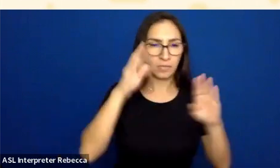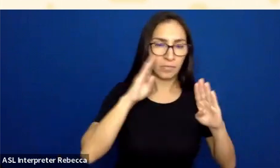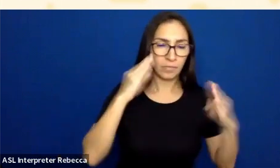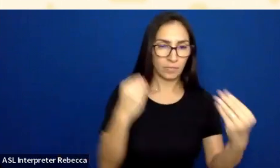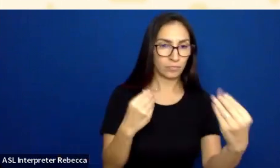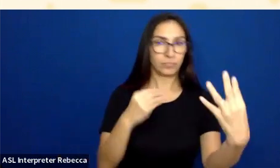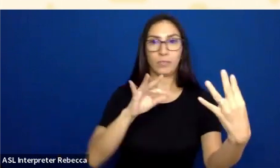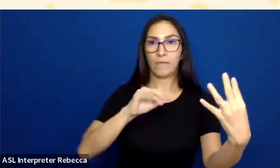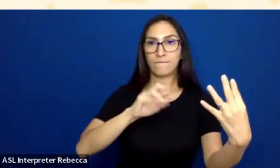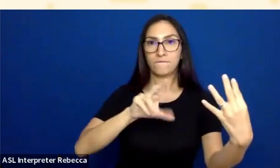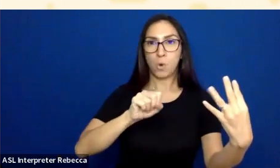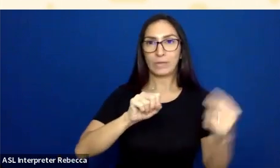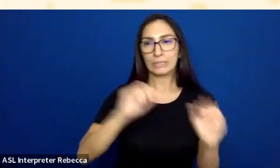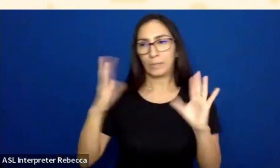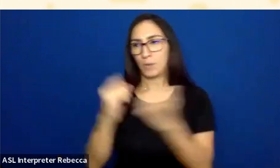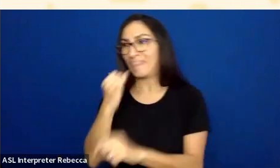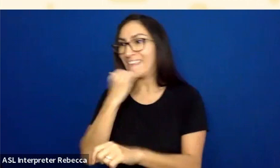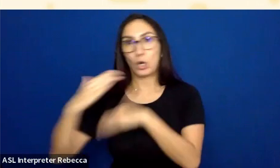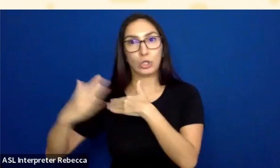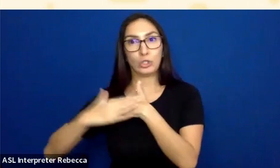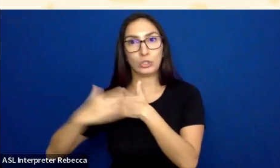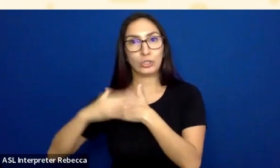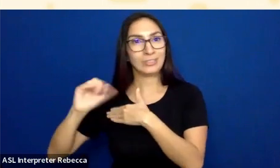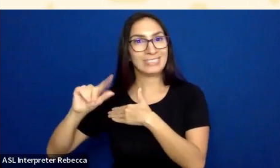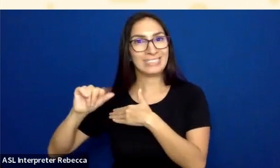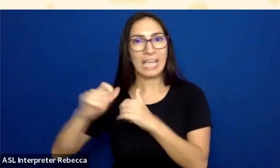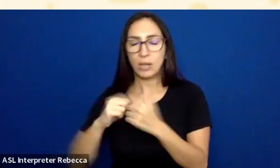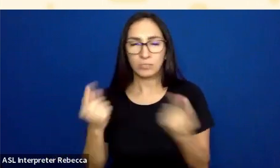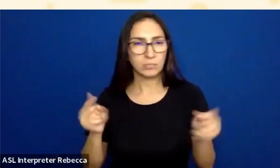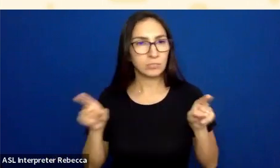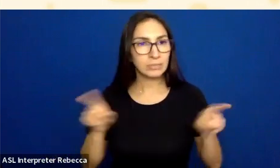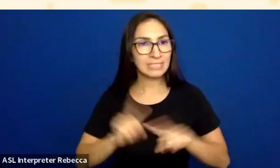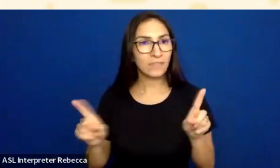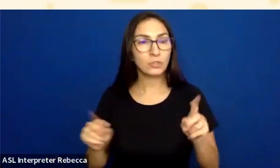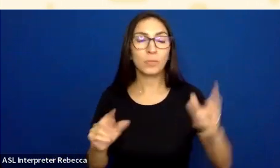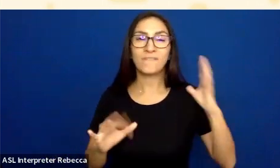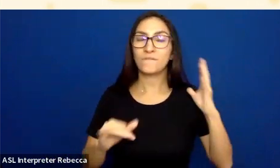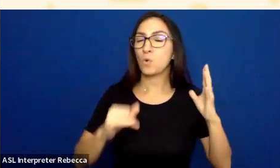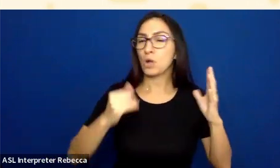So before saying, OK, we got that black or really dark checkbox, got this bright blue focus indicator.